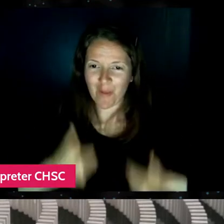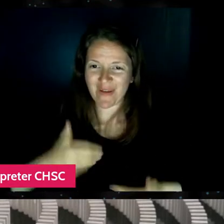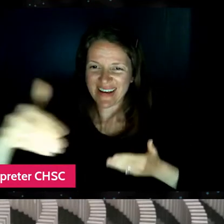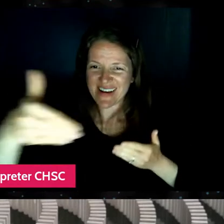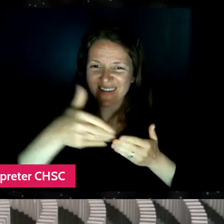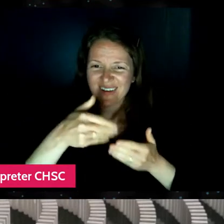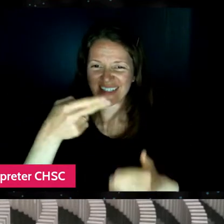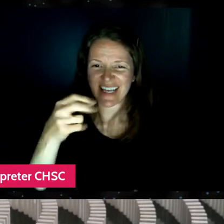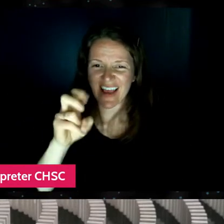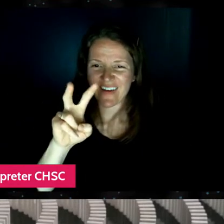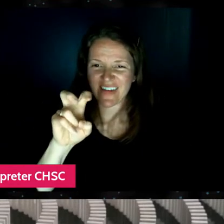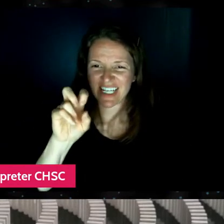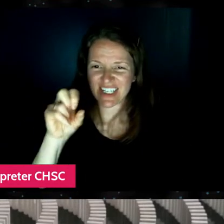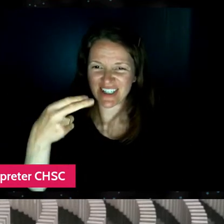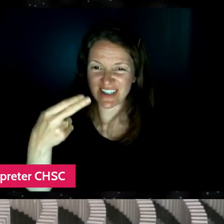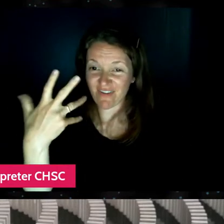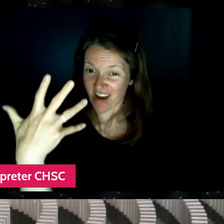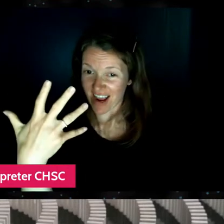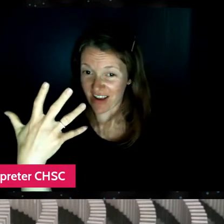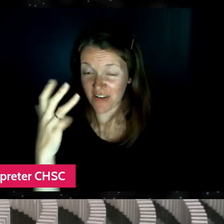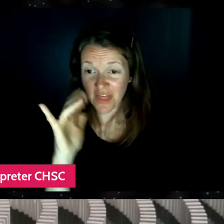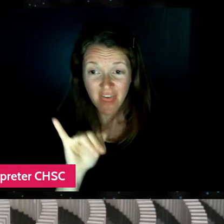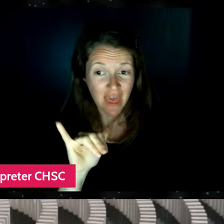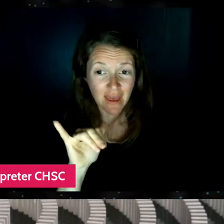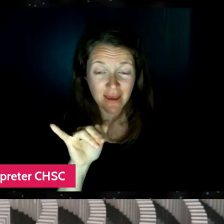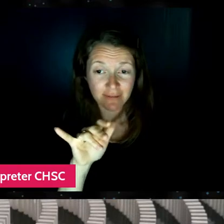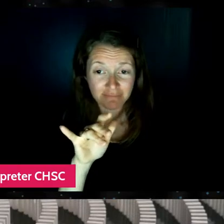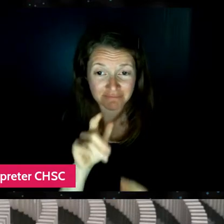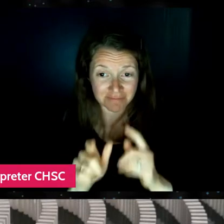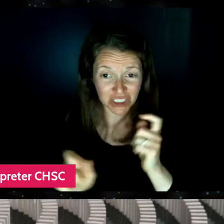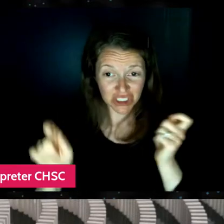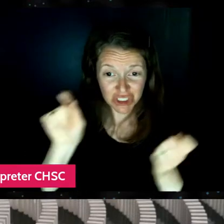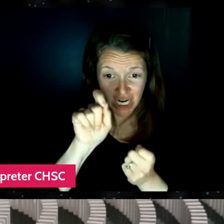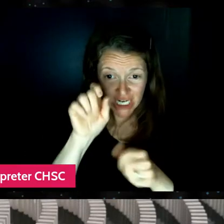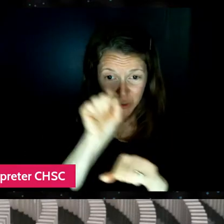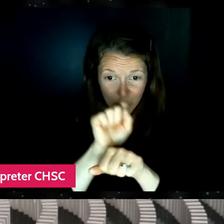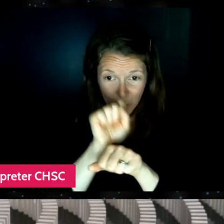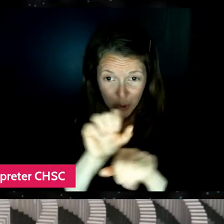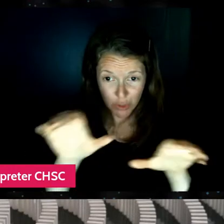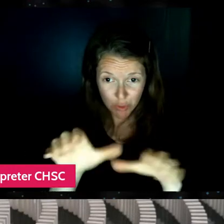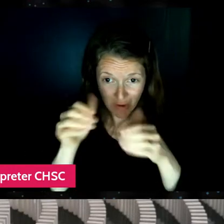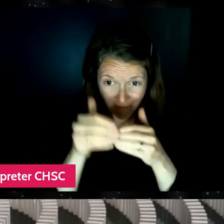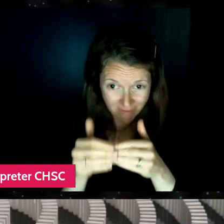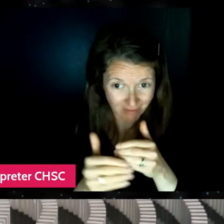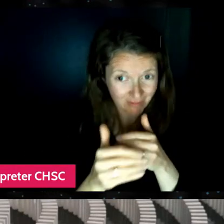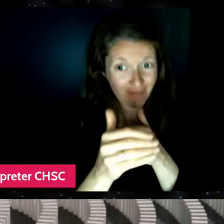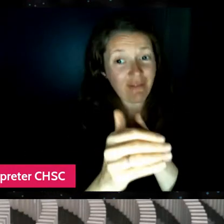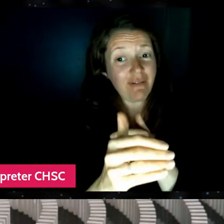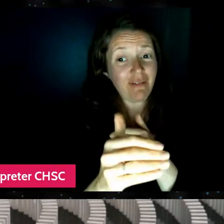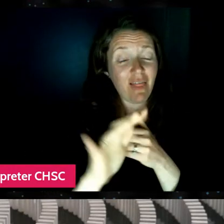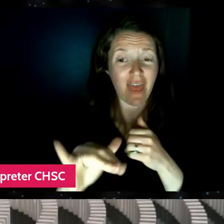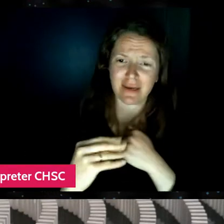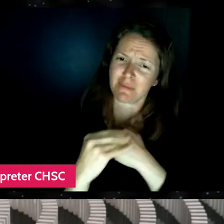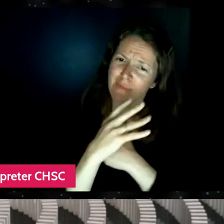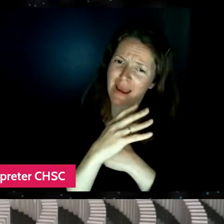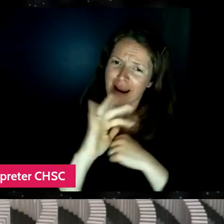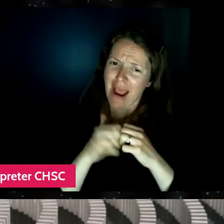did that have an immediate change on the work that you were doing and the art that you were doing, or did it kind of, was it a slower transition